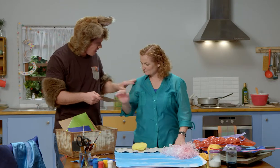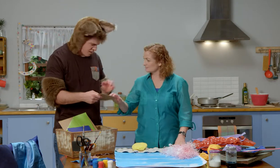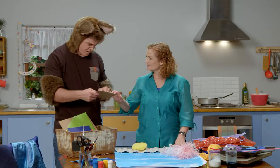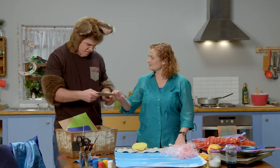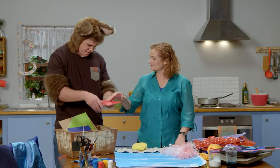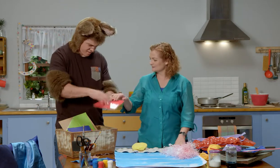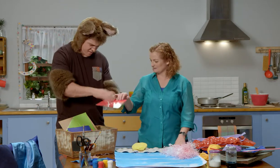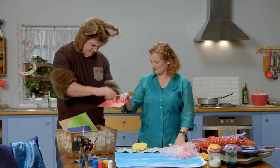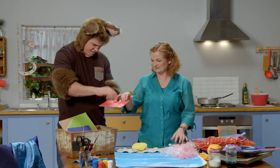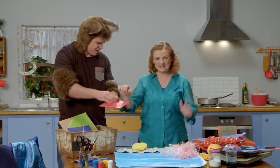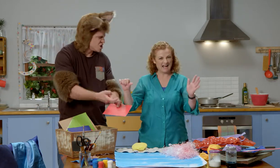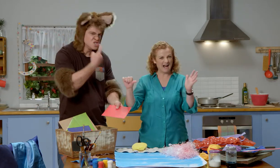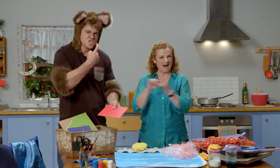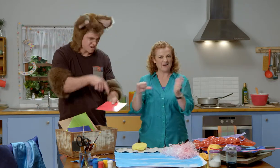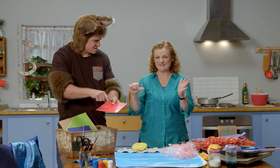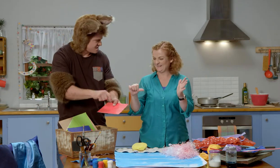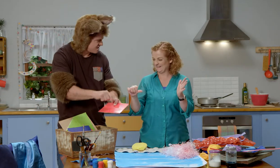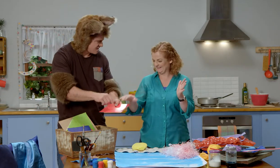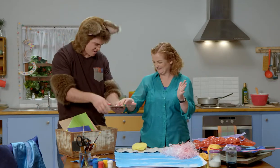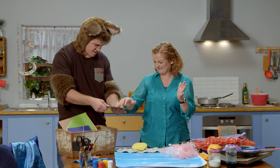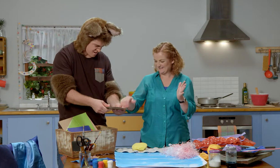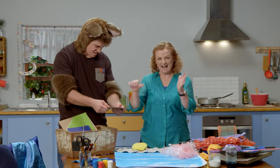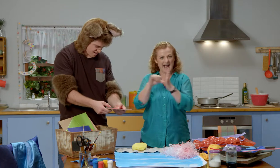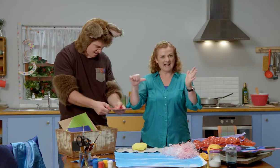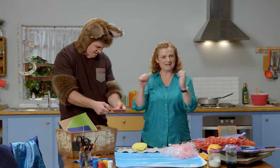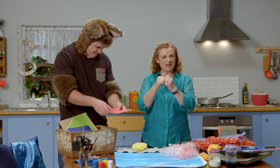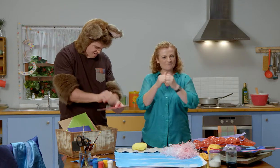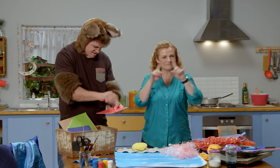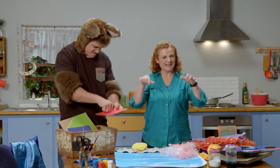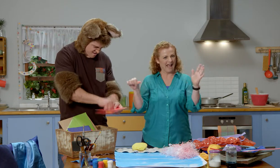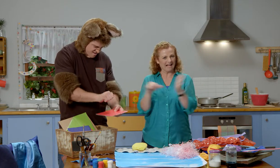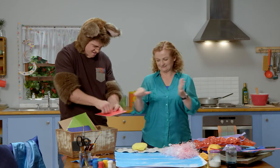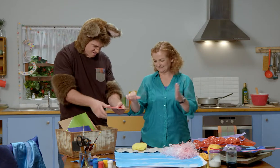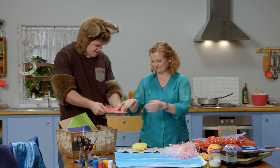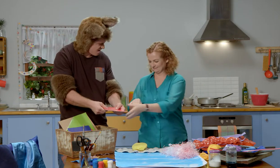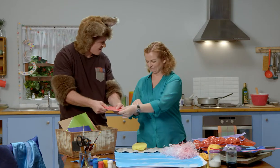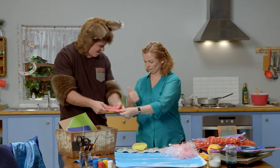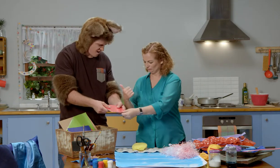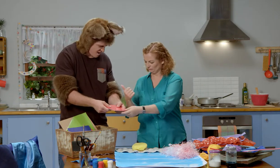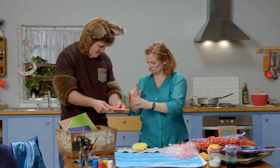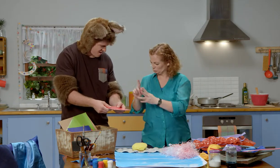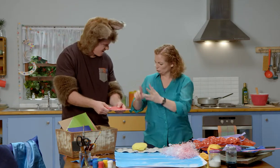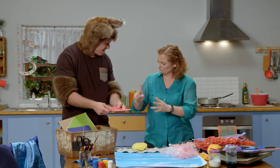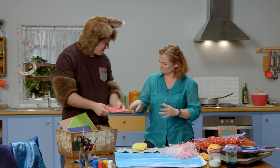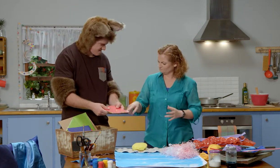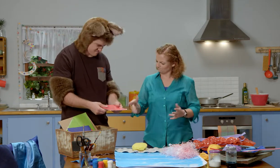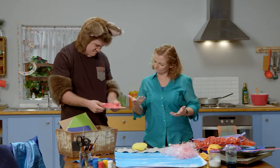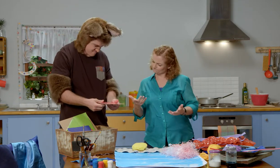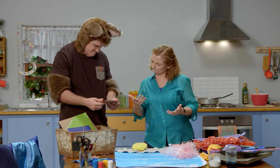Sally, look! It’s hard! Yes, it’s a hard bit of cardboard. What could we do with that?